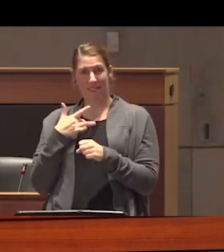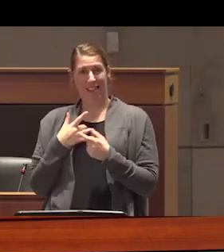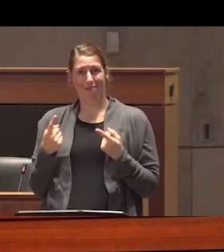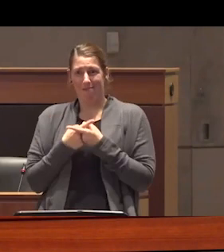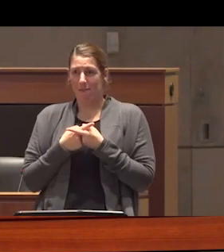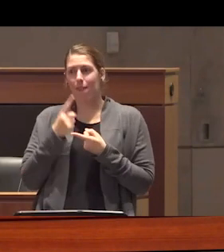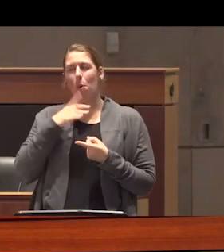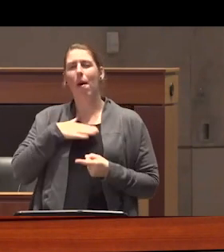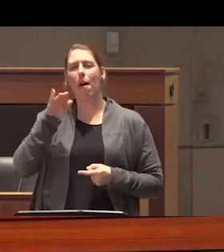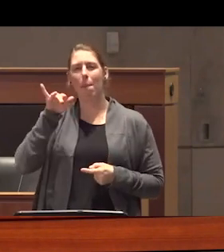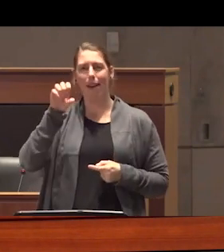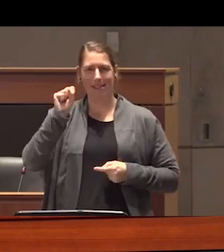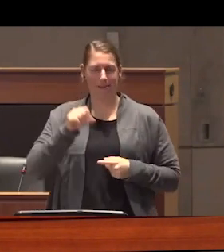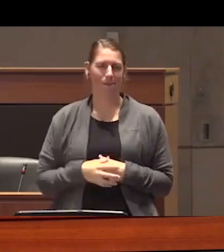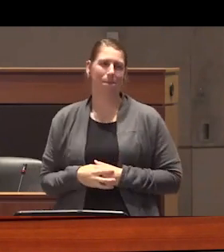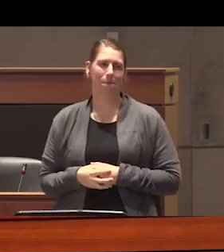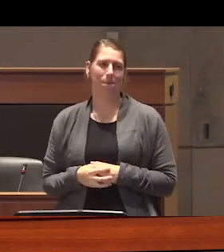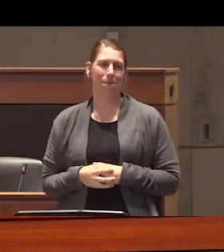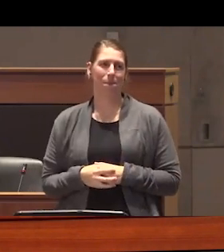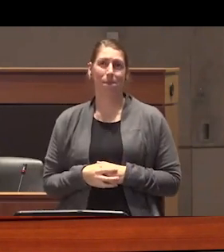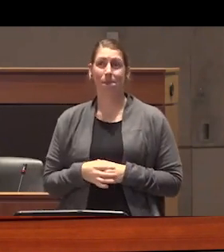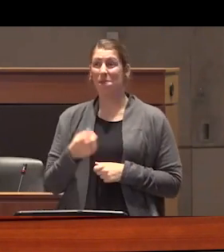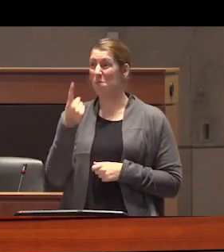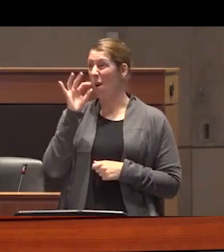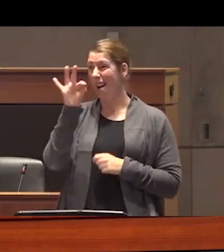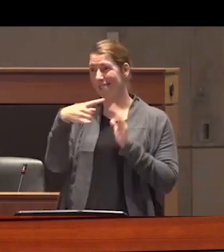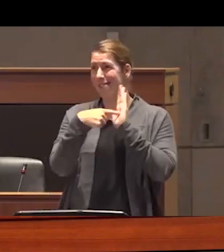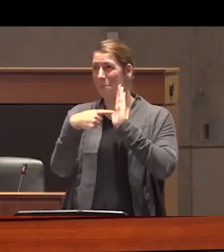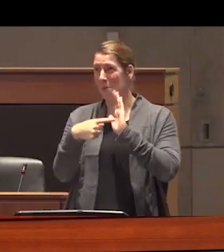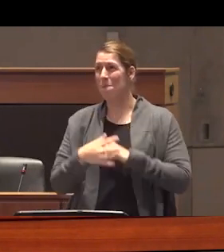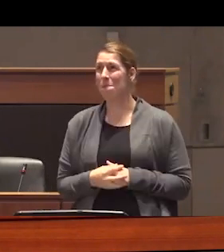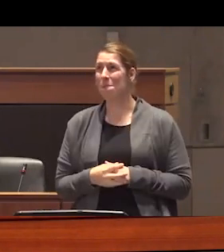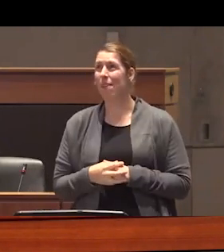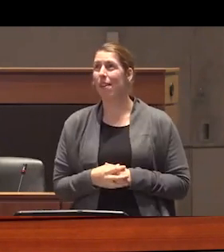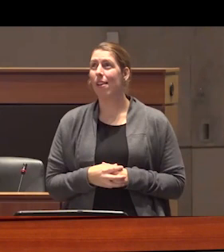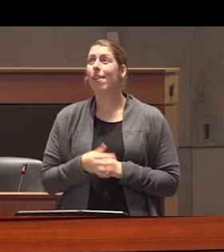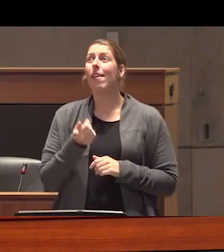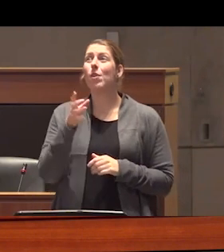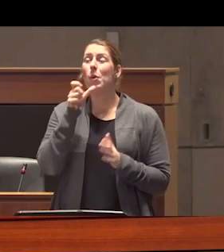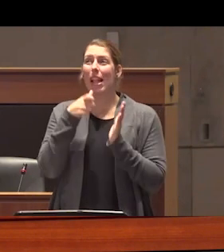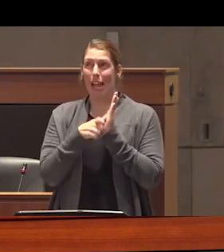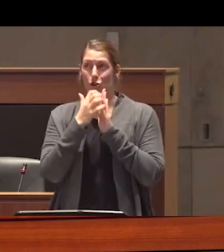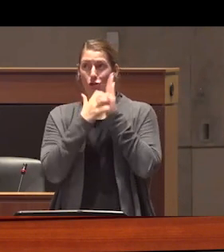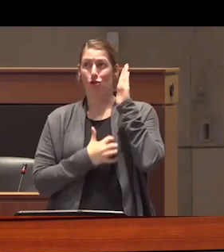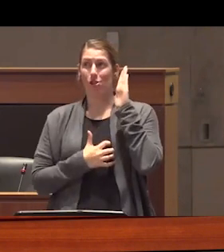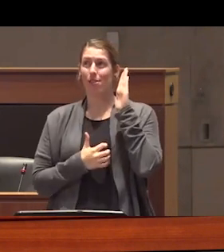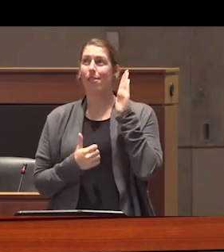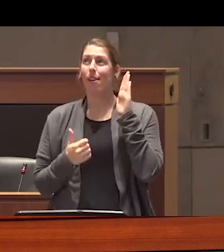to their biases as just one example a few open letters this was originally going to say one open